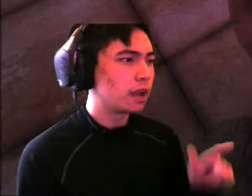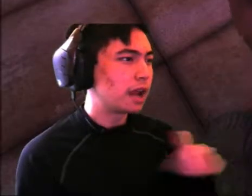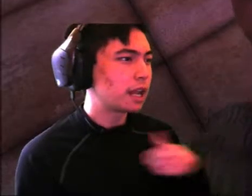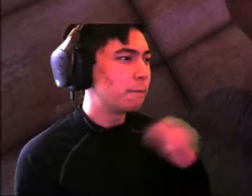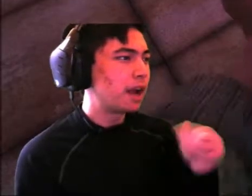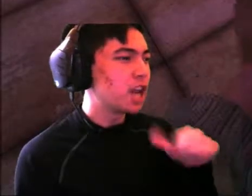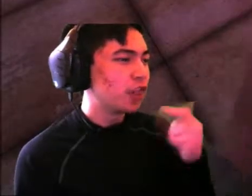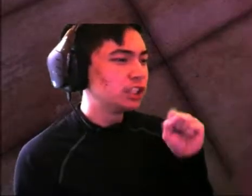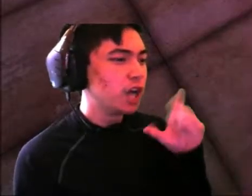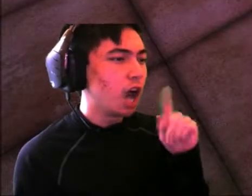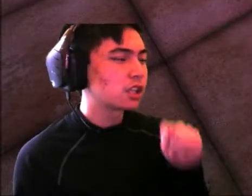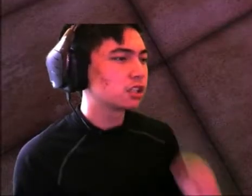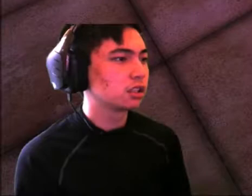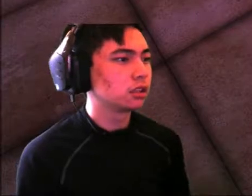I need to buy another slots